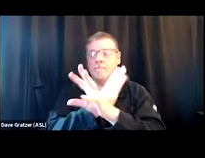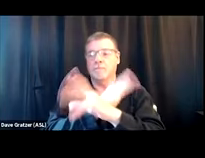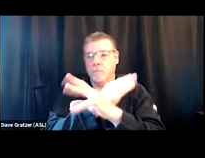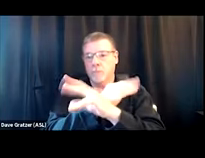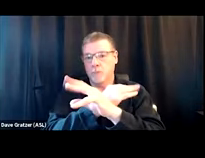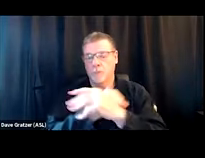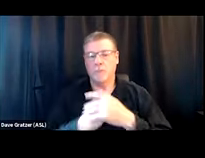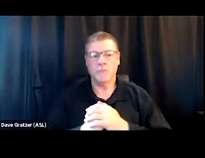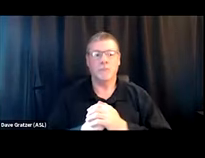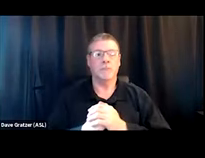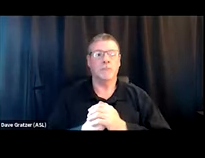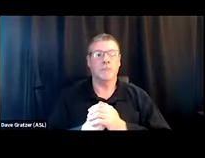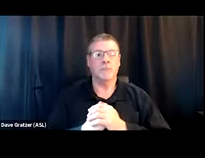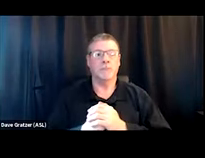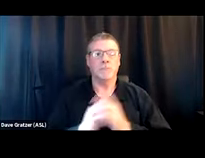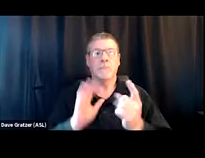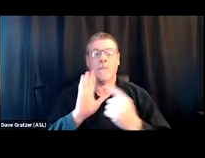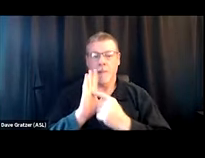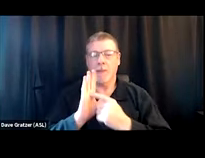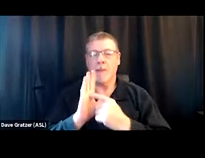like the example that I hyperlinked here.